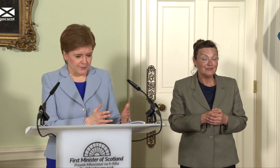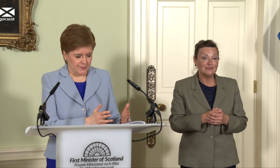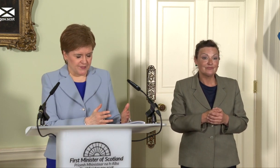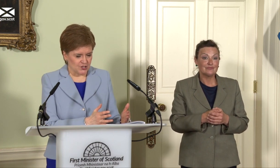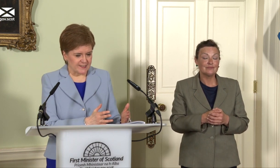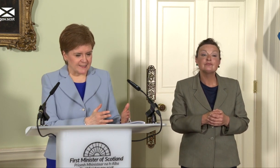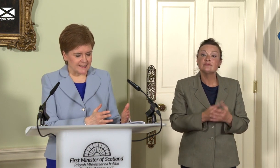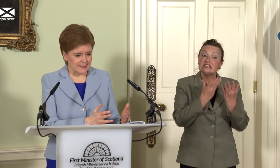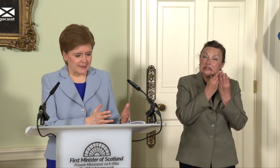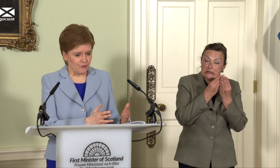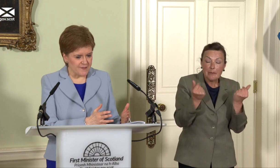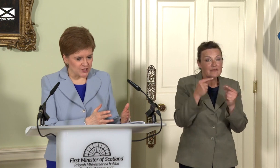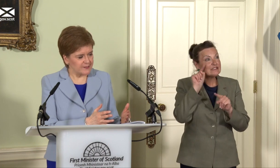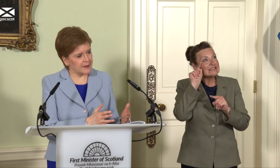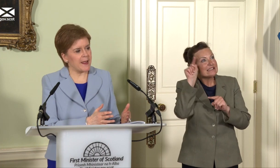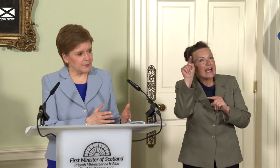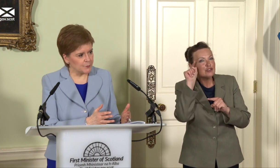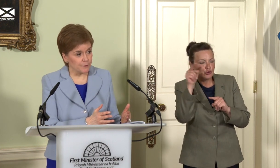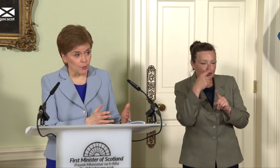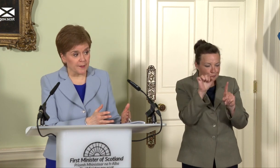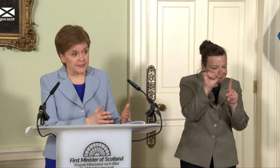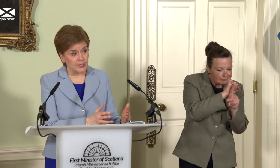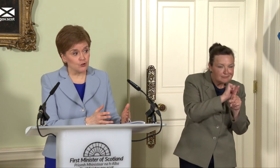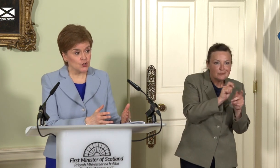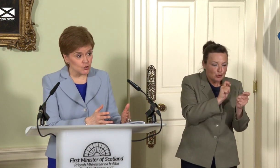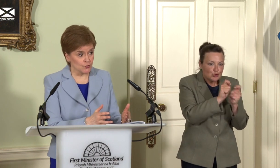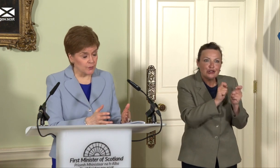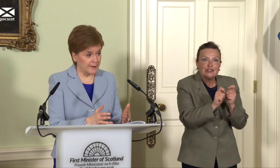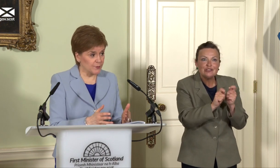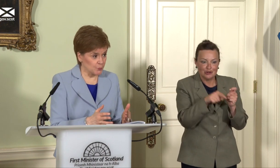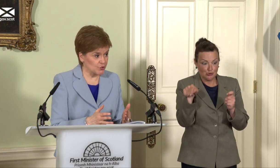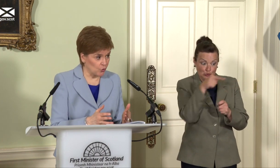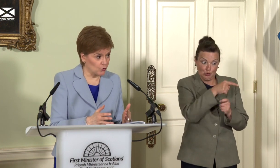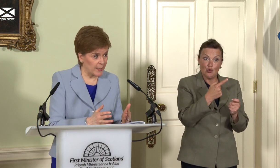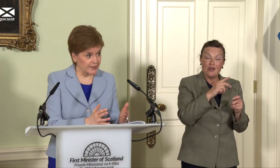the suggested revisions and amendments put forward by the EU to the protocol actually